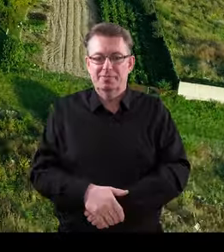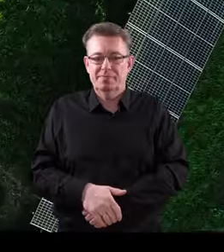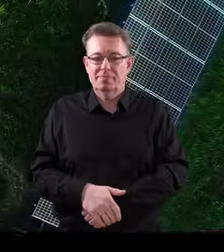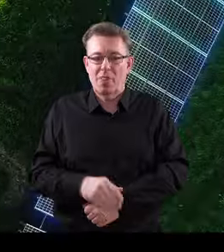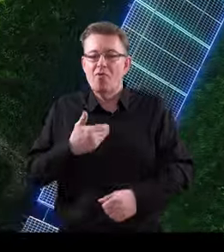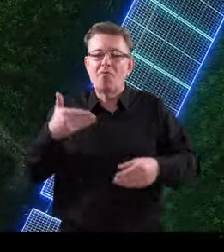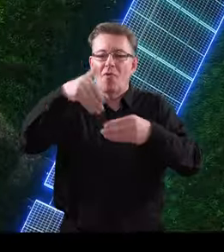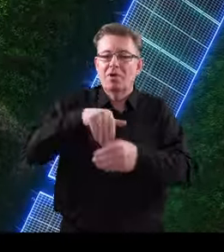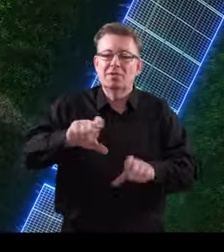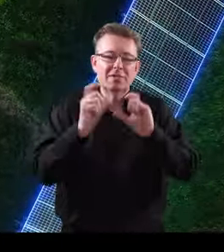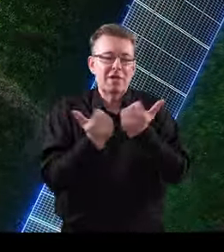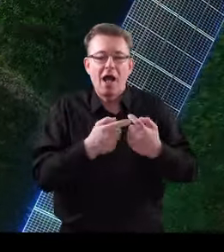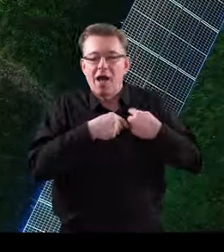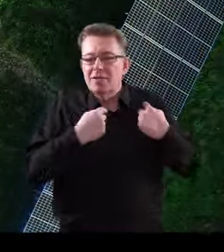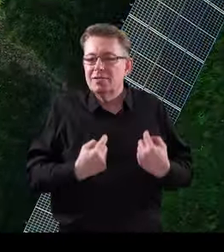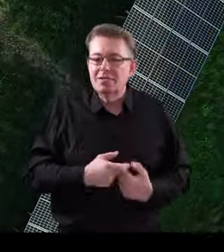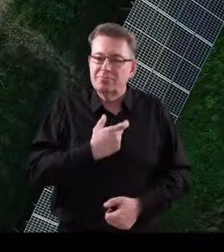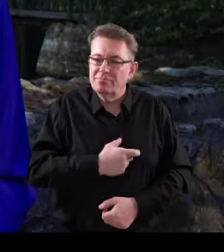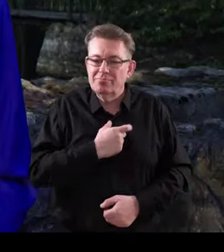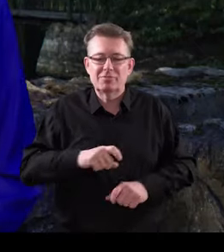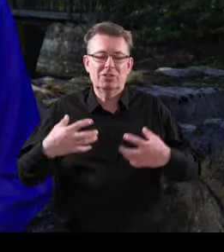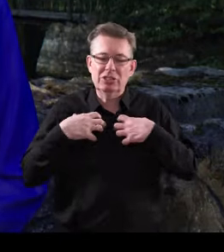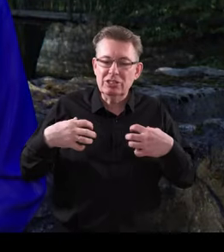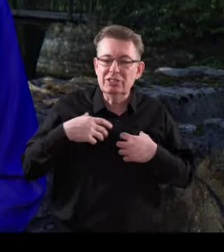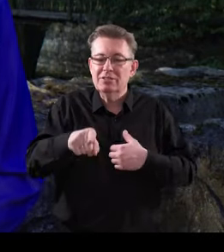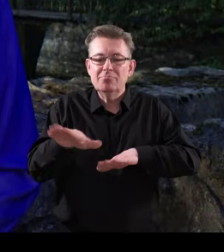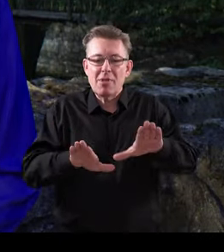We put our heart and soul into it... our whole life into this facility, so…